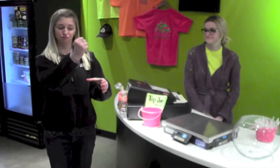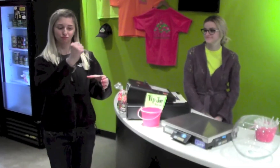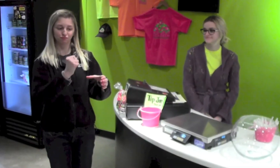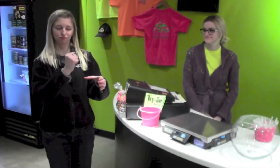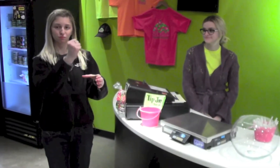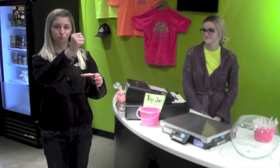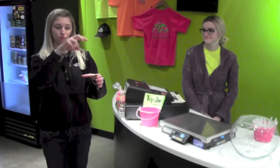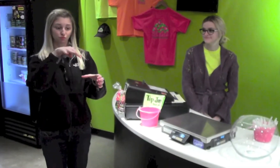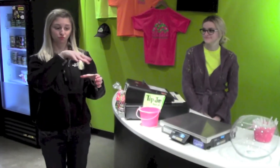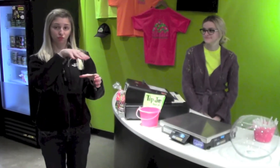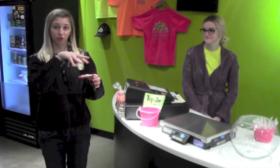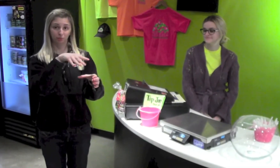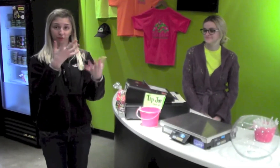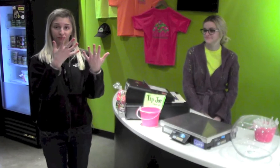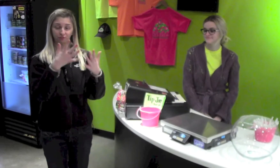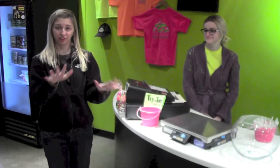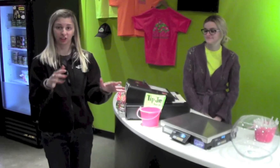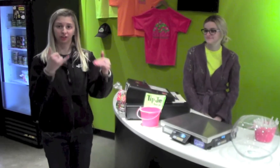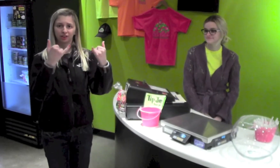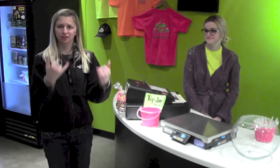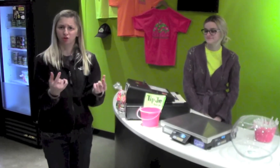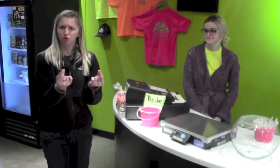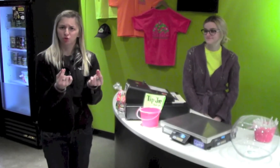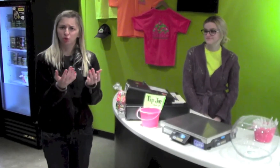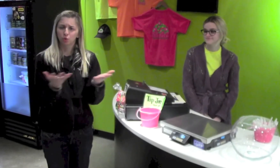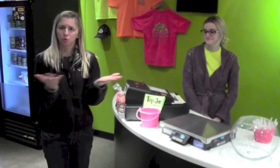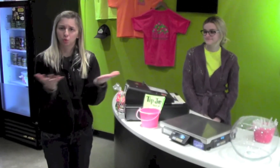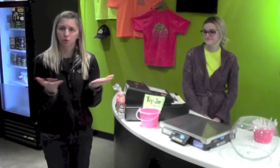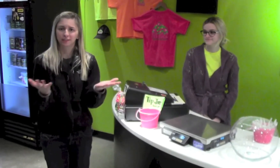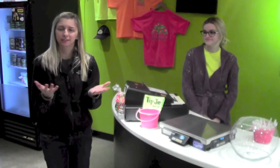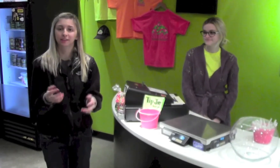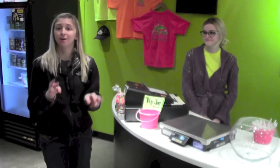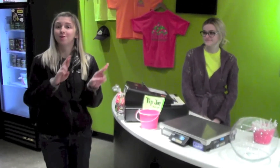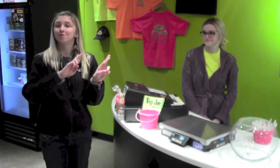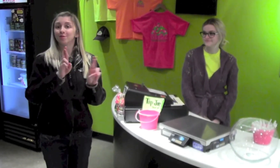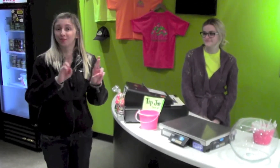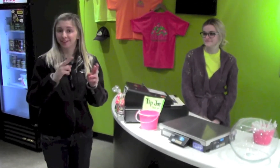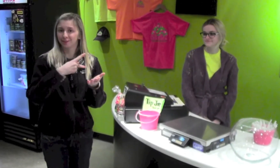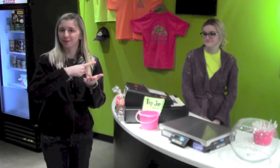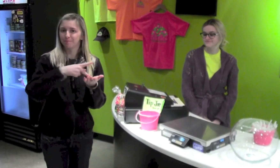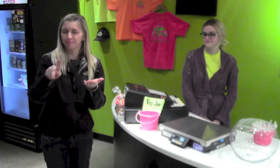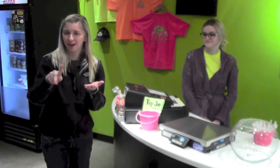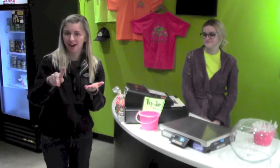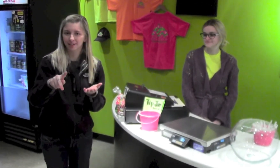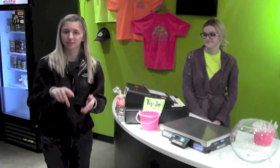When you're done getting yogurt and toppings, now what do you do? You're ready to pay.